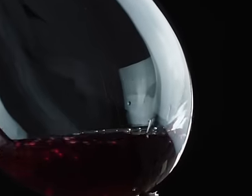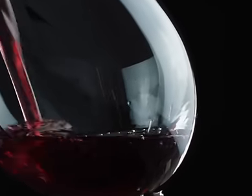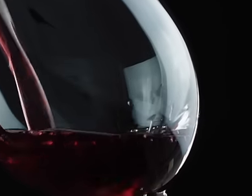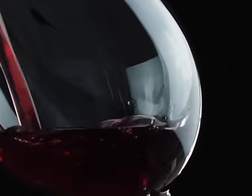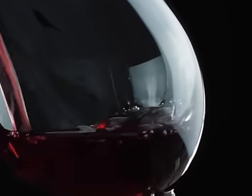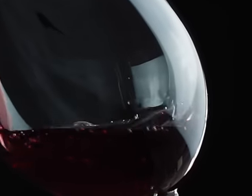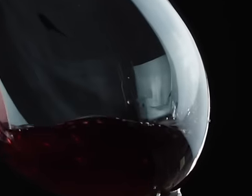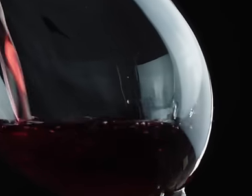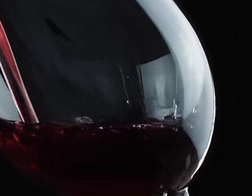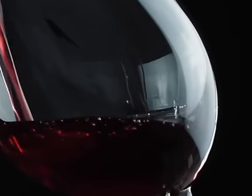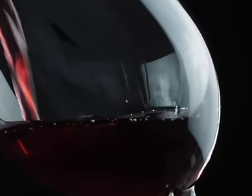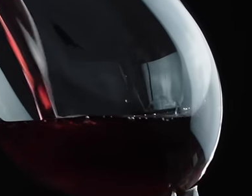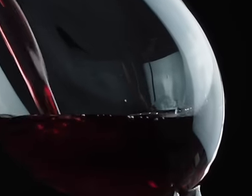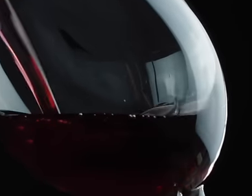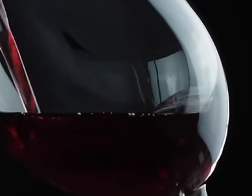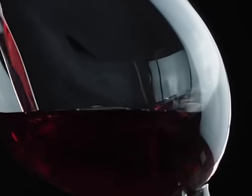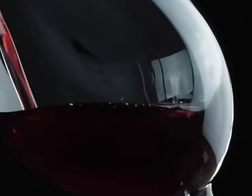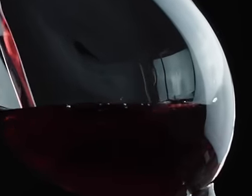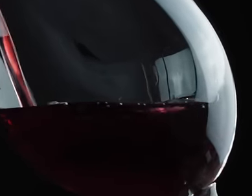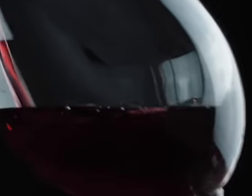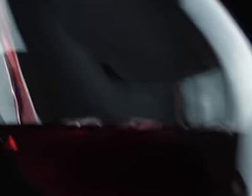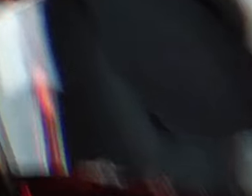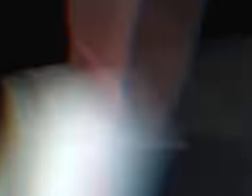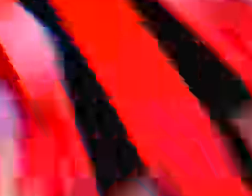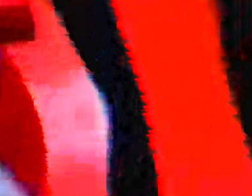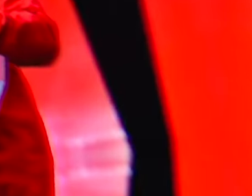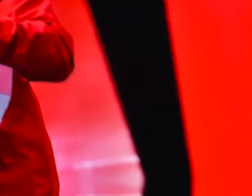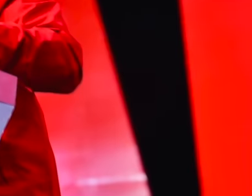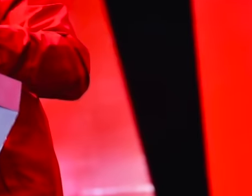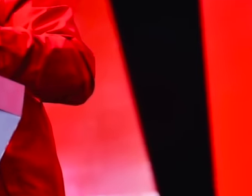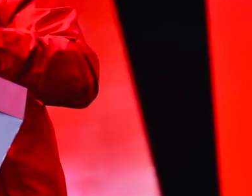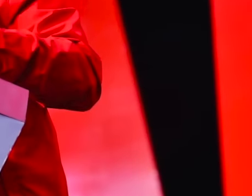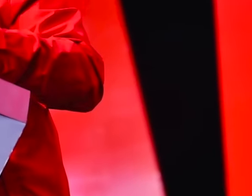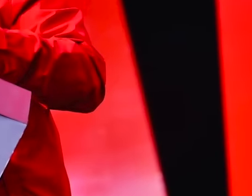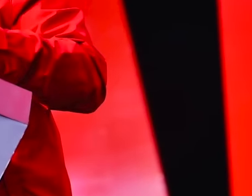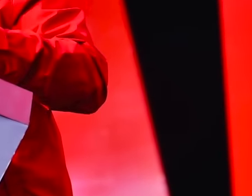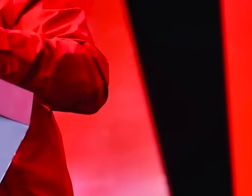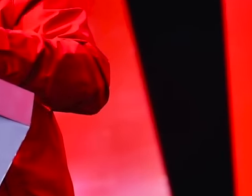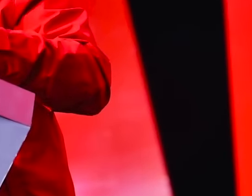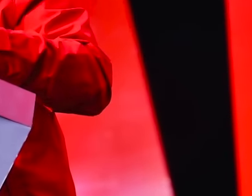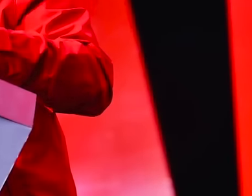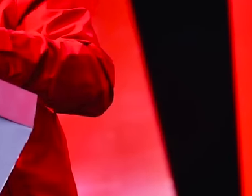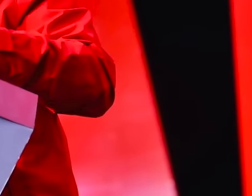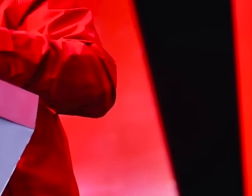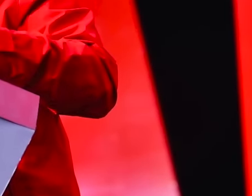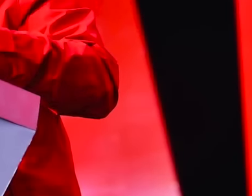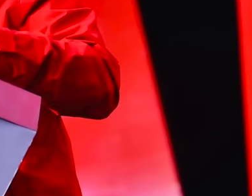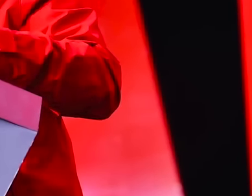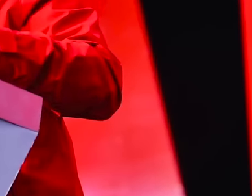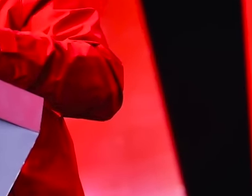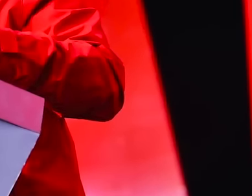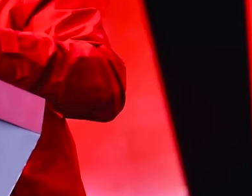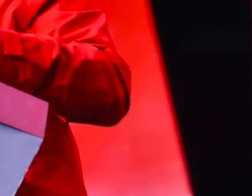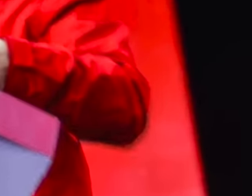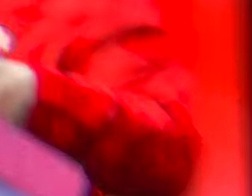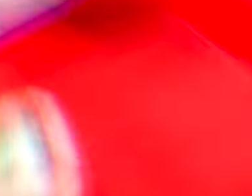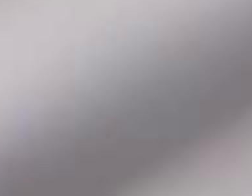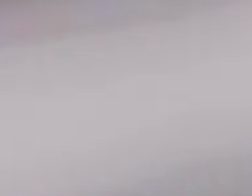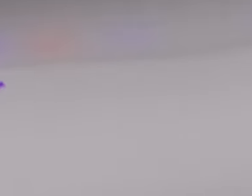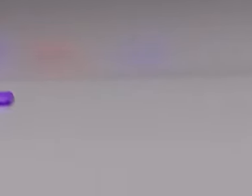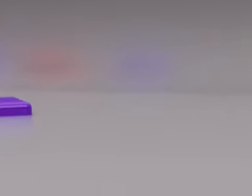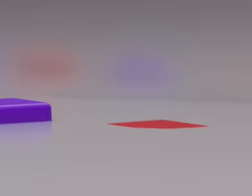old bottles, a concept that Opponents still do not understand and this has led to their decline in